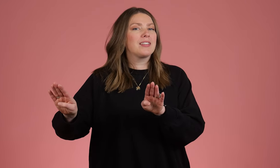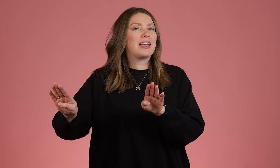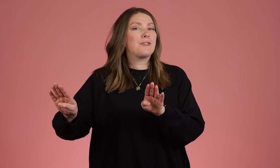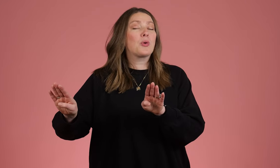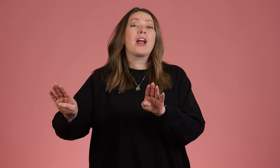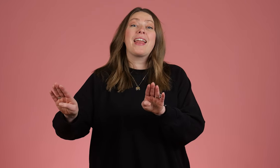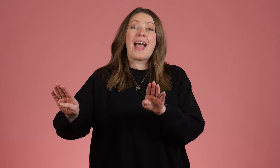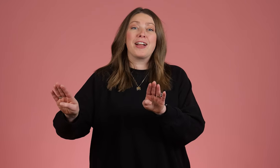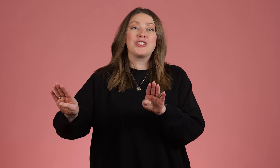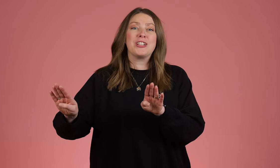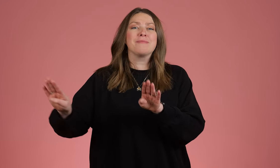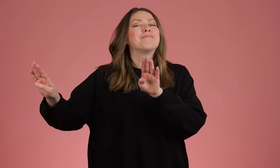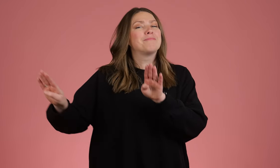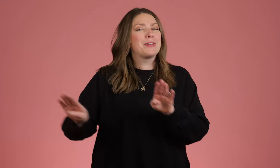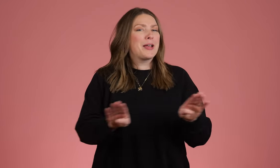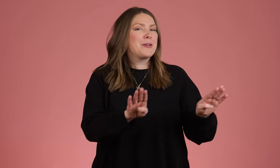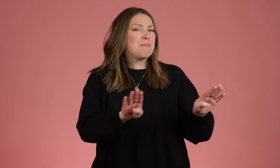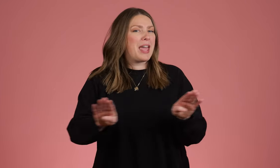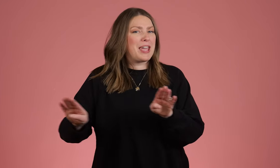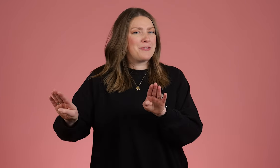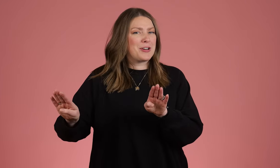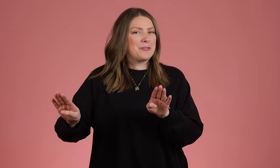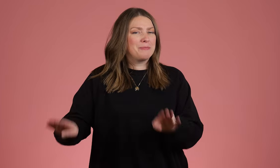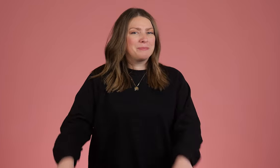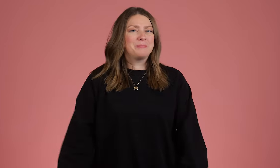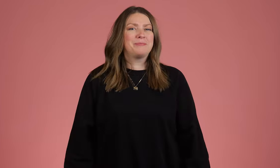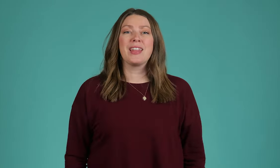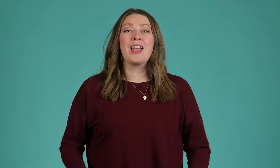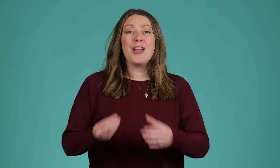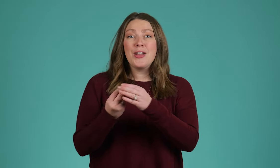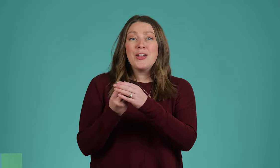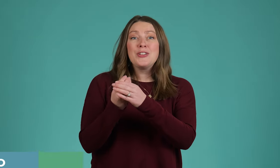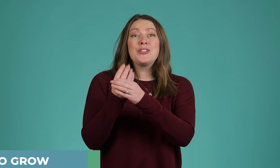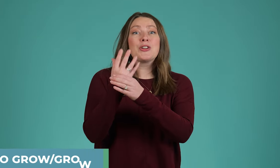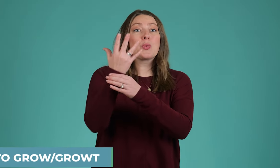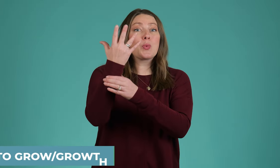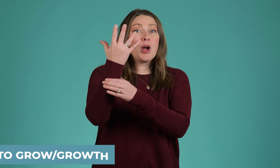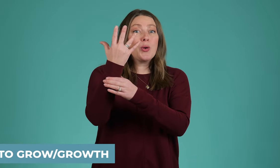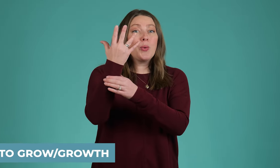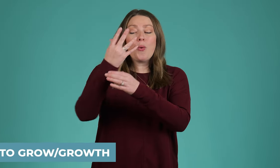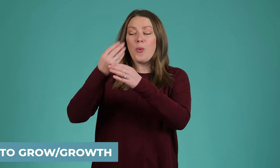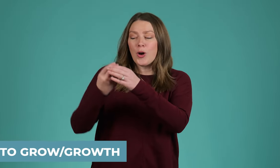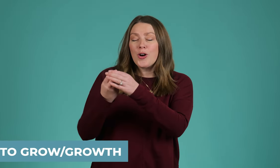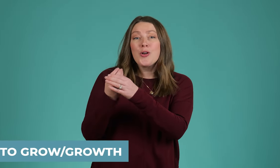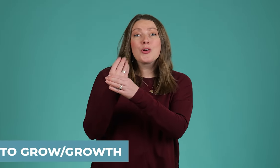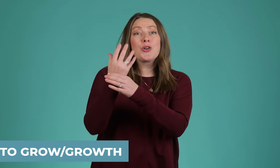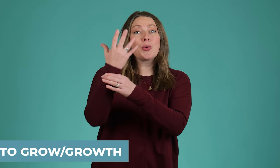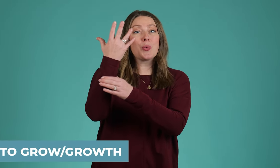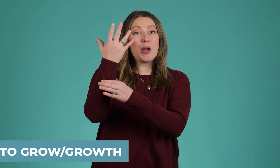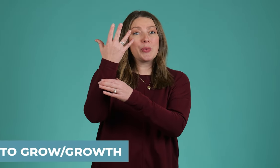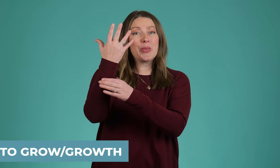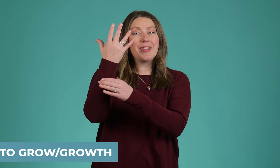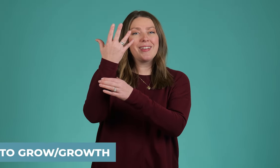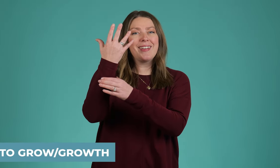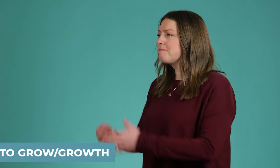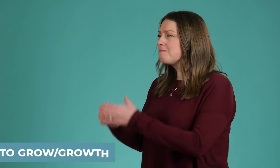like for an action. Behavior to grow or growth.